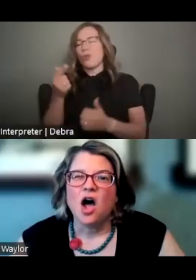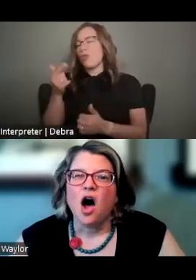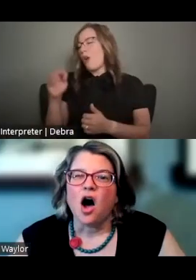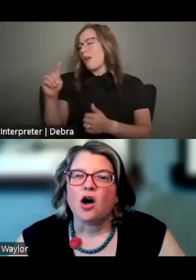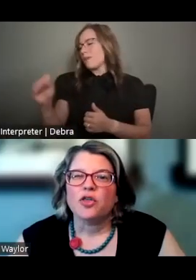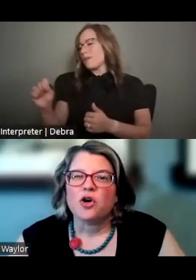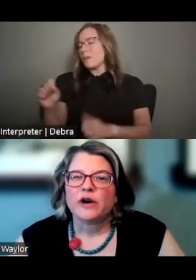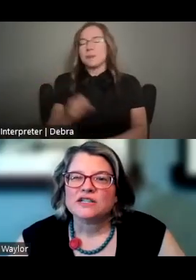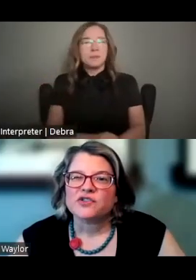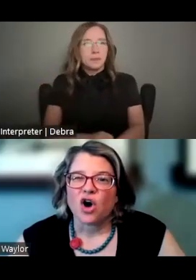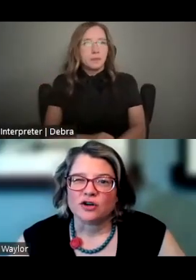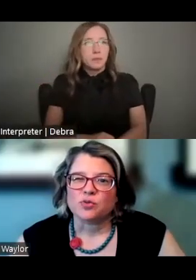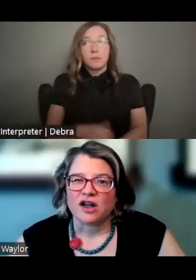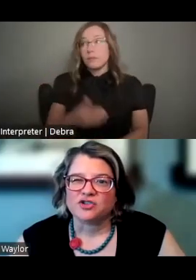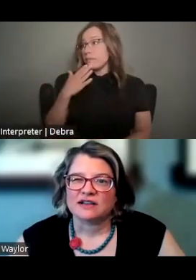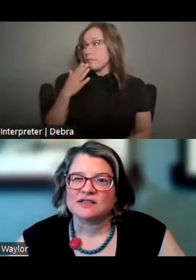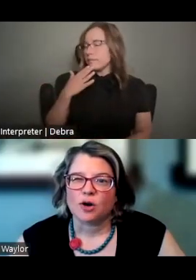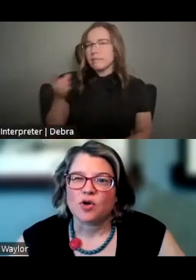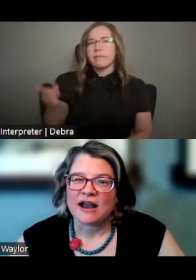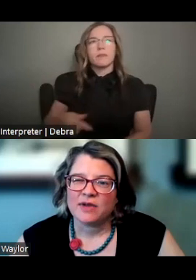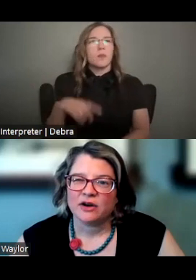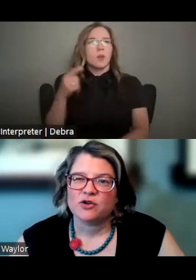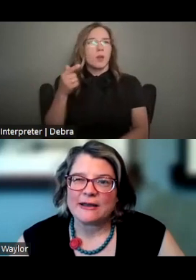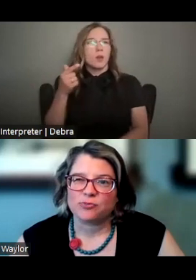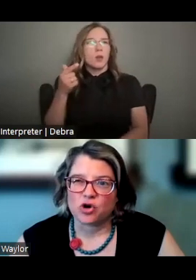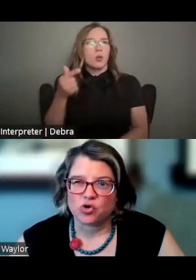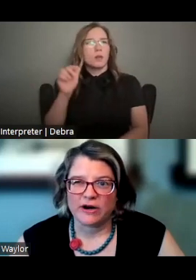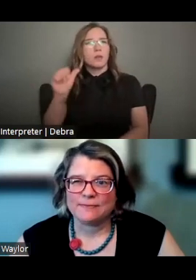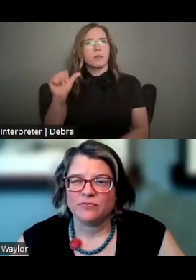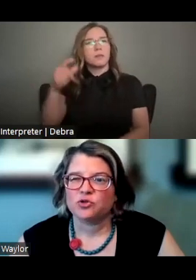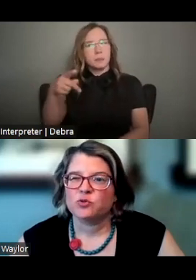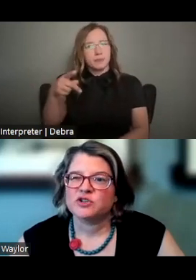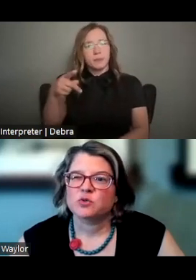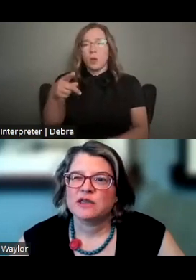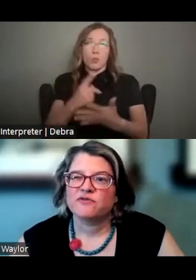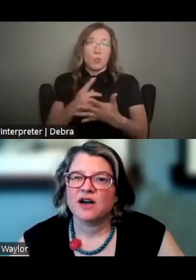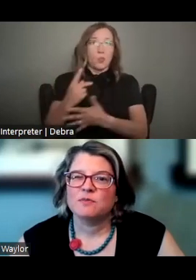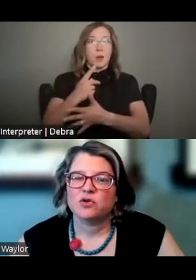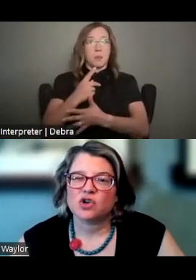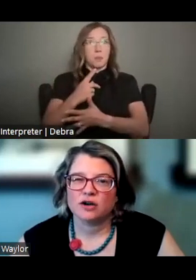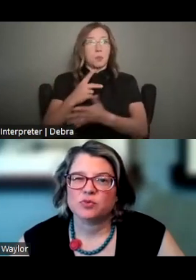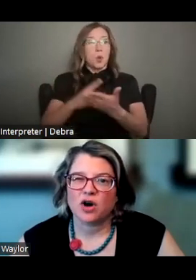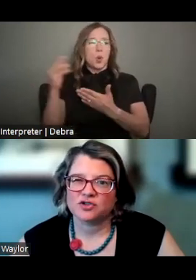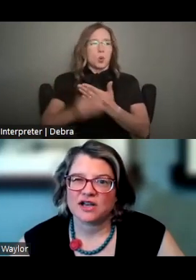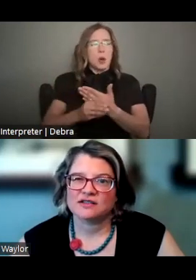ALTHOUGH GRANTS FOR ARTS PROJECTS IS OUR PRIMARY GRANT PROGRAM THROUGH WHICH WE FUND MOST ARTS